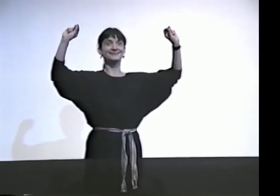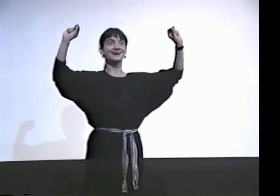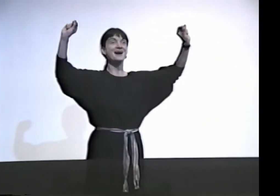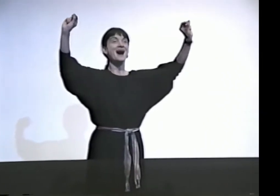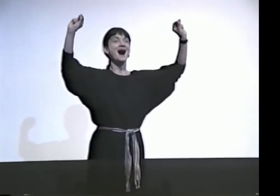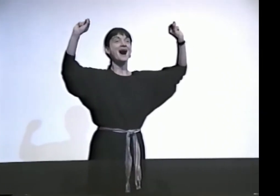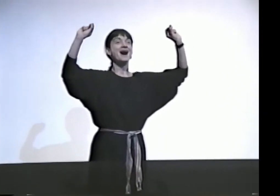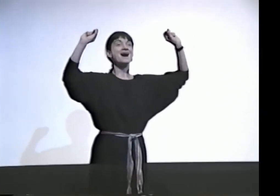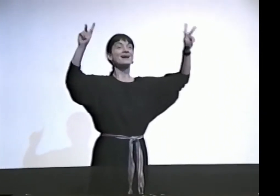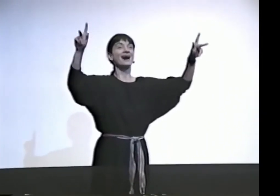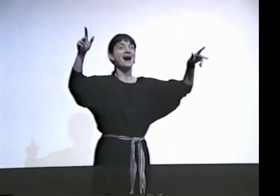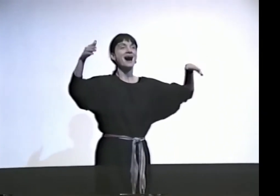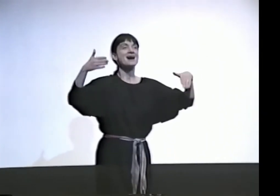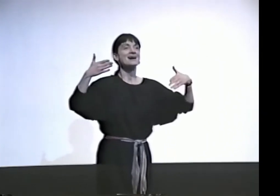OK.